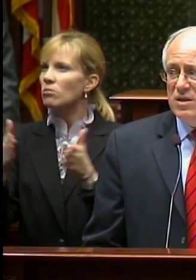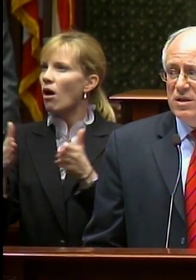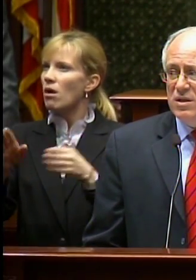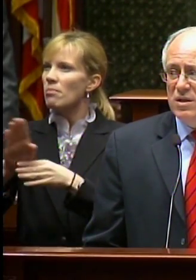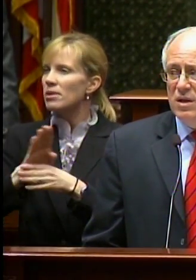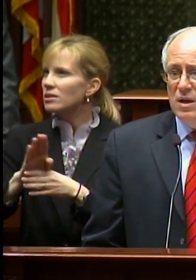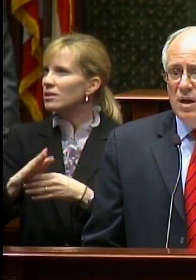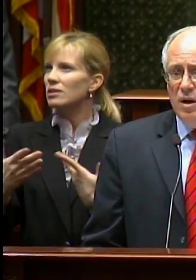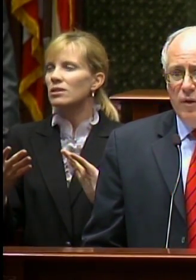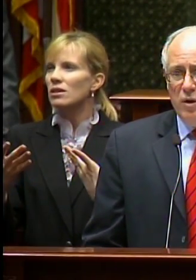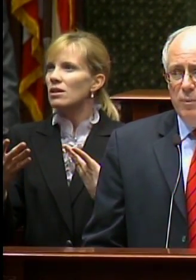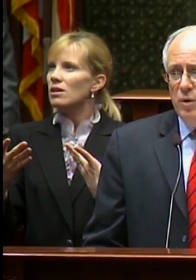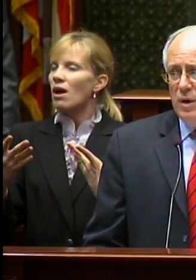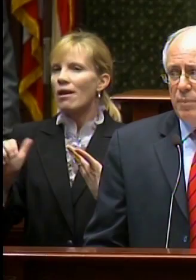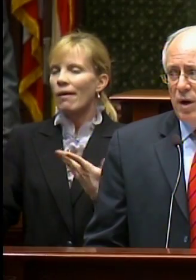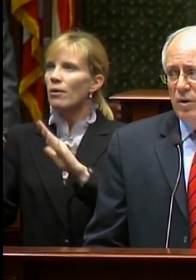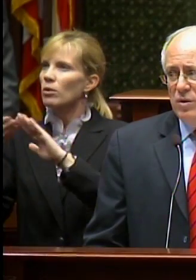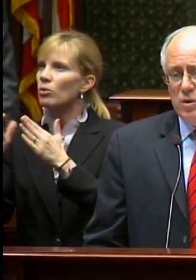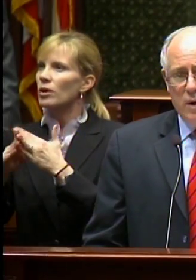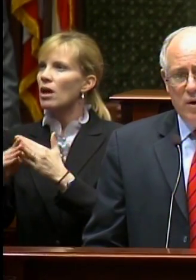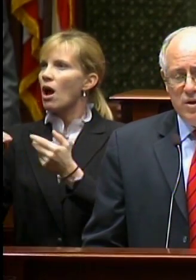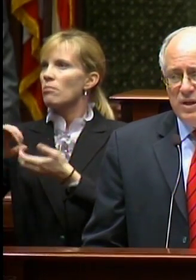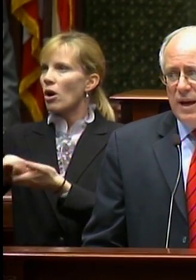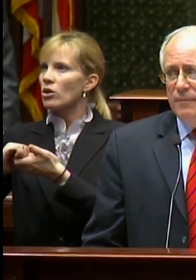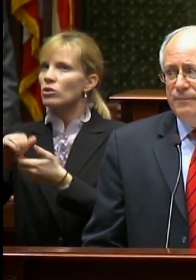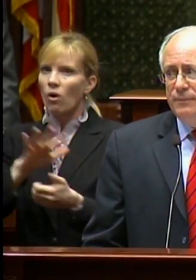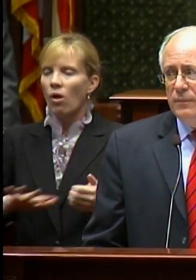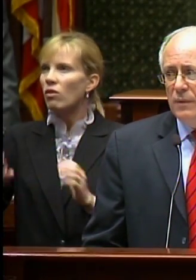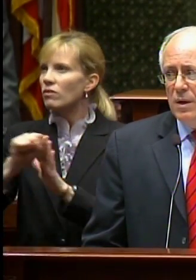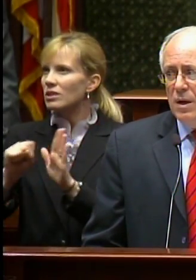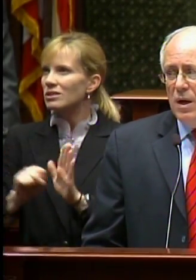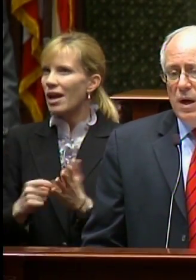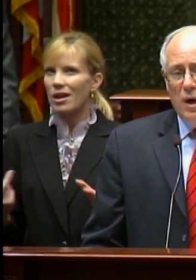owners, and other community partners throughout our state.